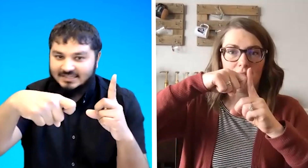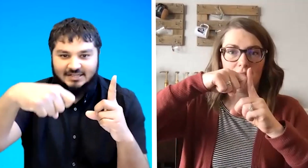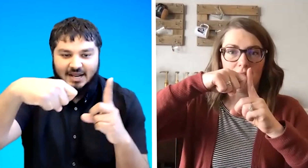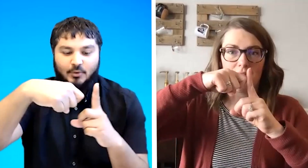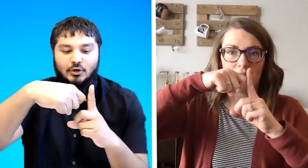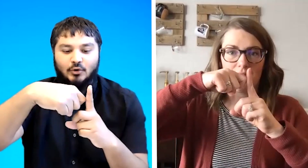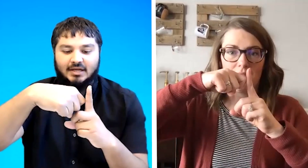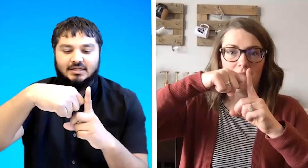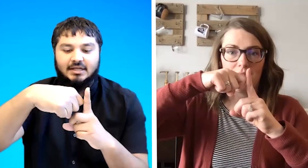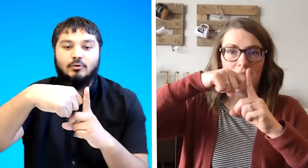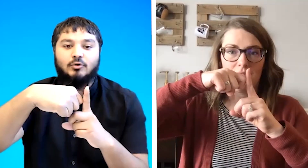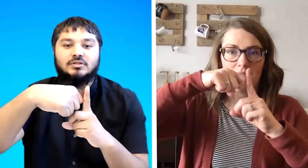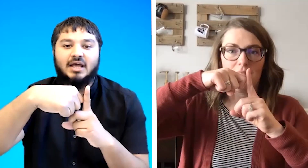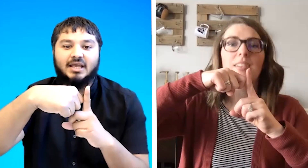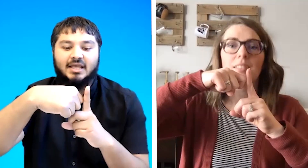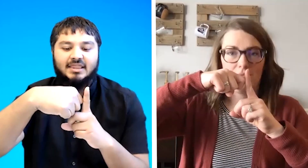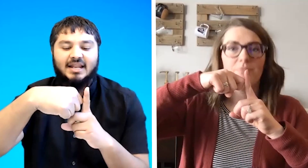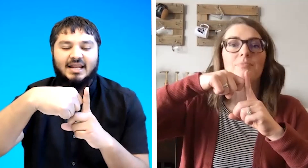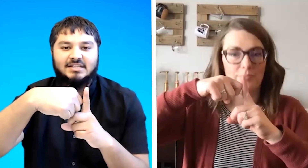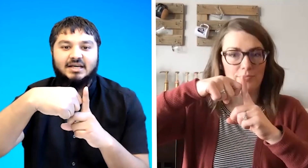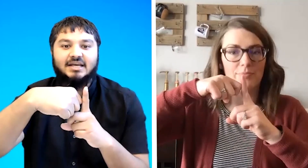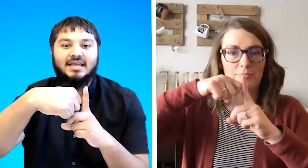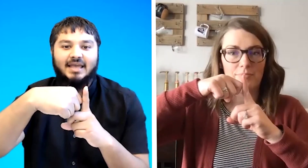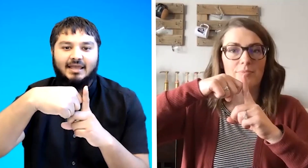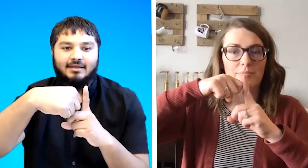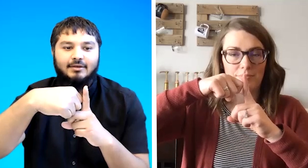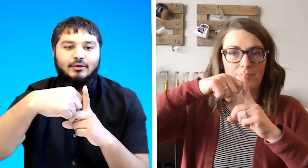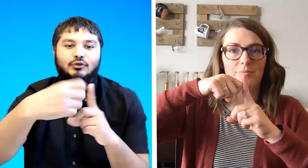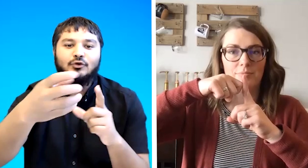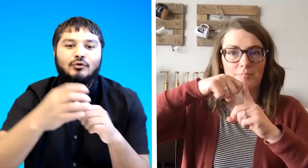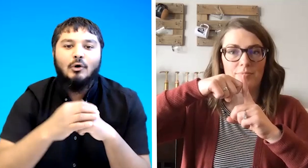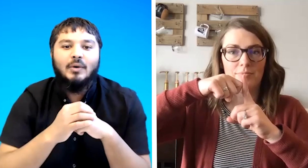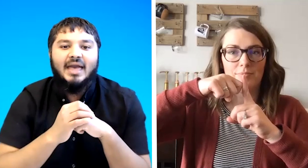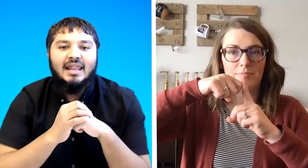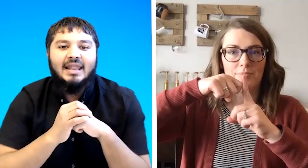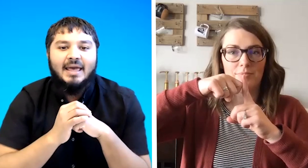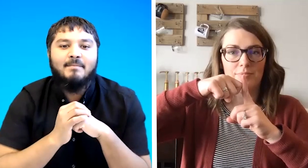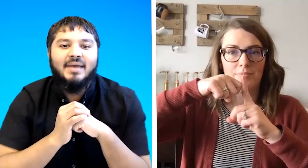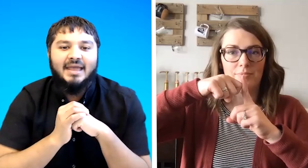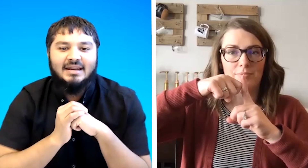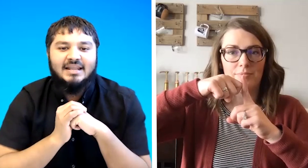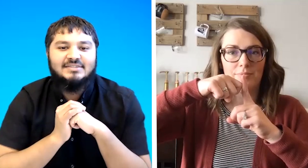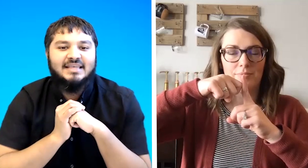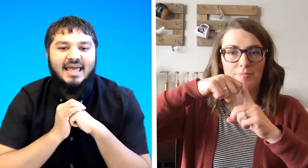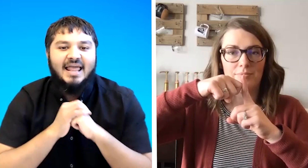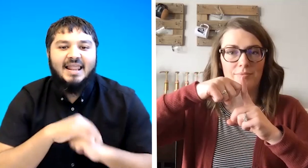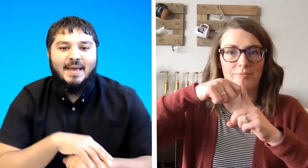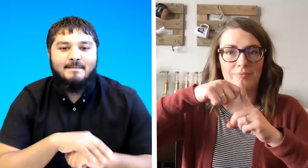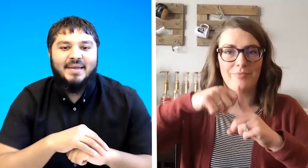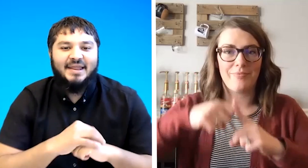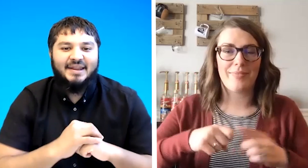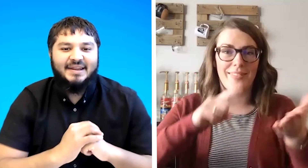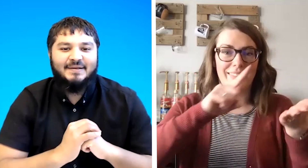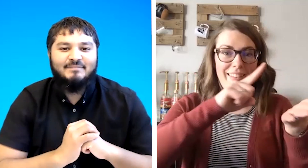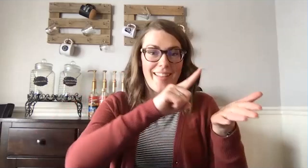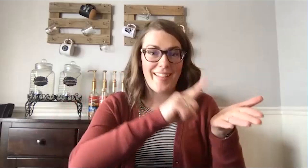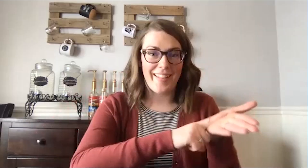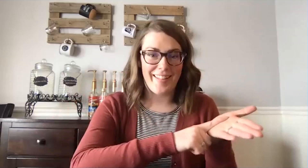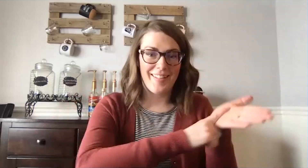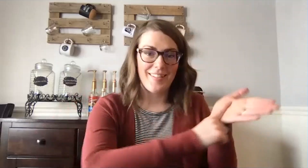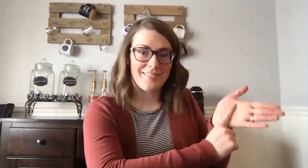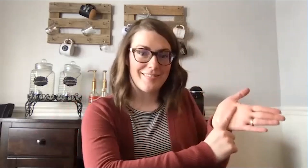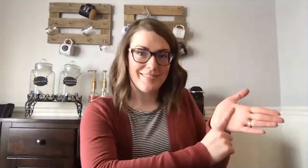it and when you look at it it looks like the letter k you know l m n let's see l m n perfect m